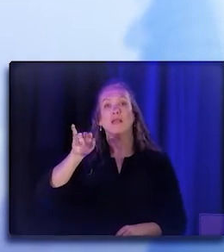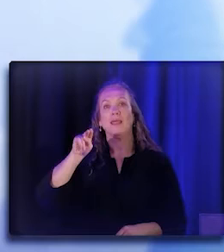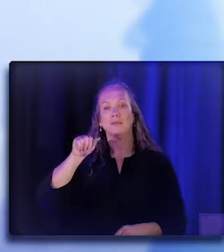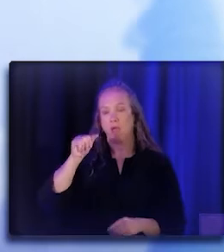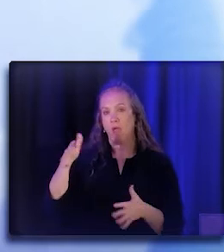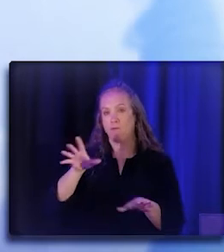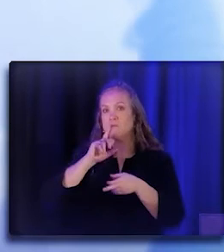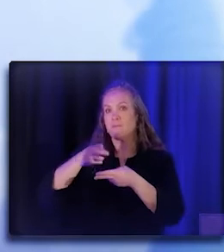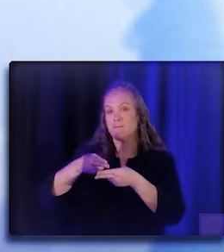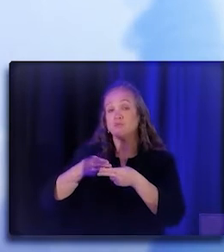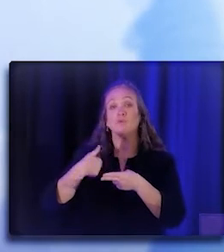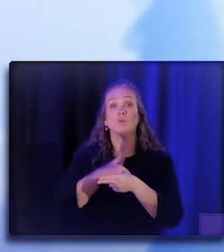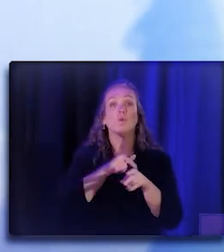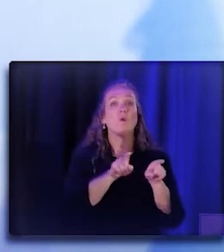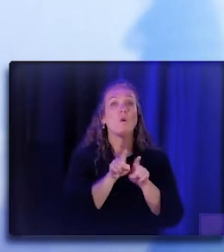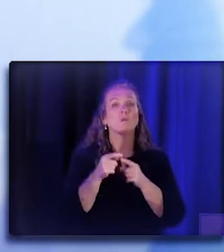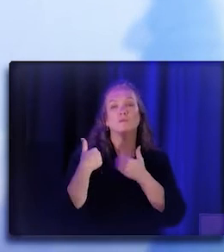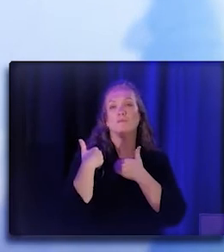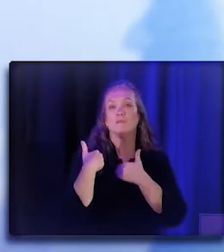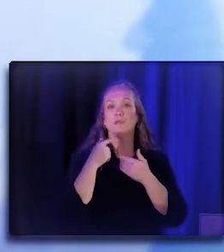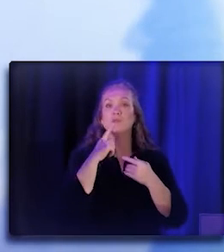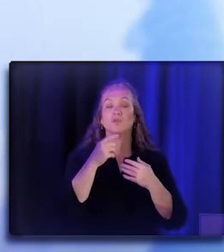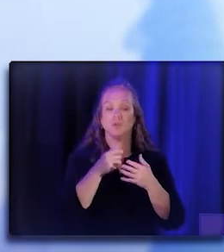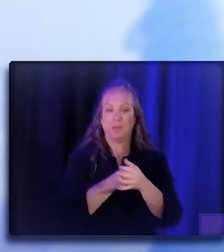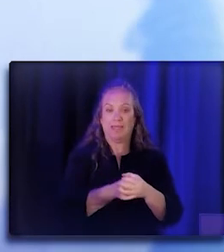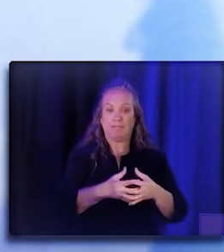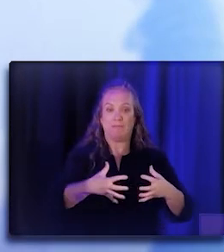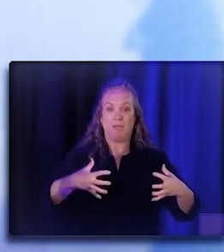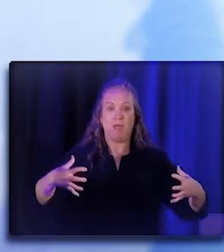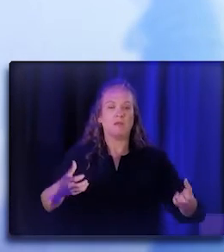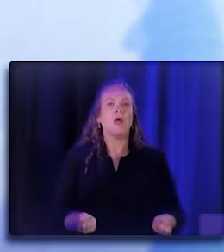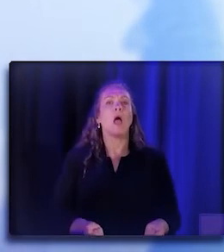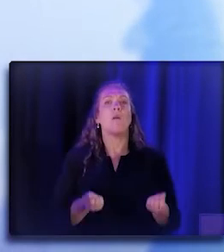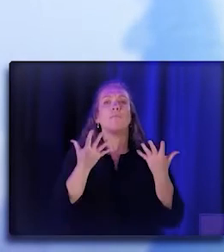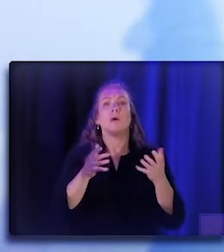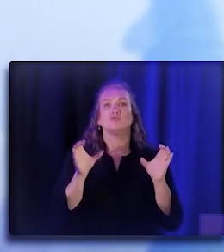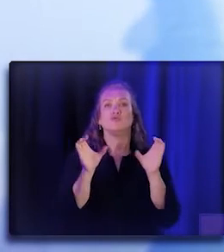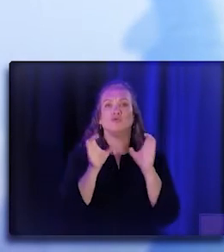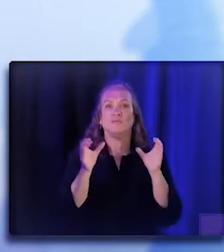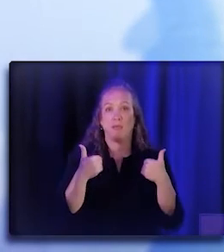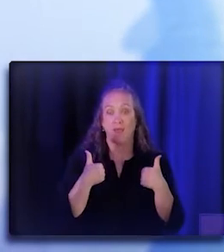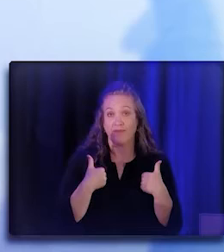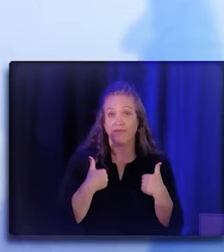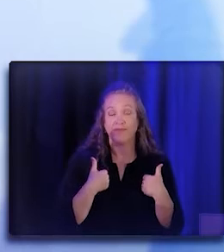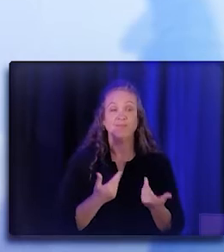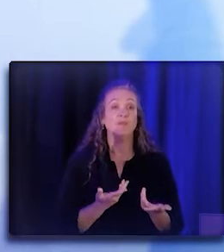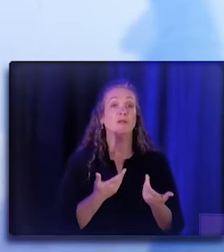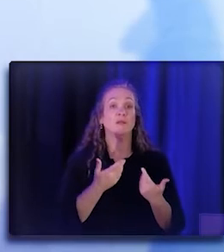with the expanding the certified community health worker, Promotores, representative taskforce